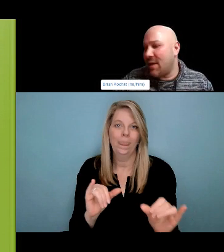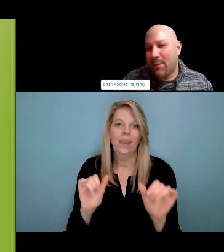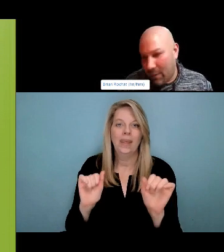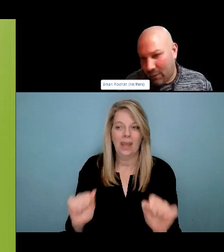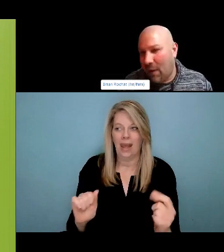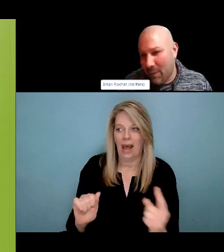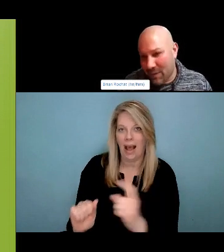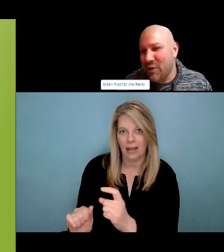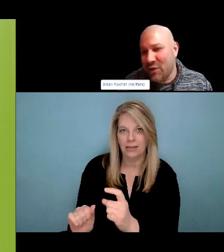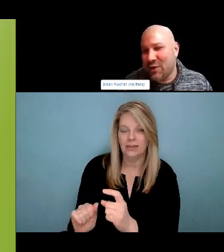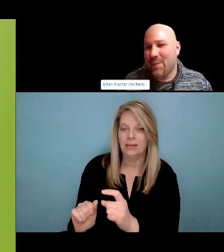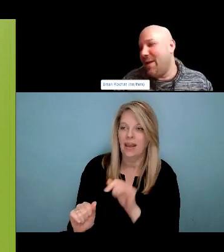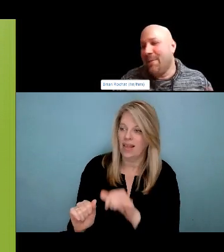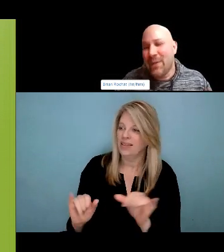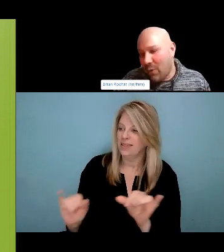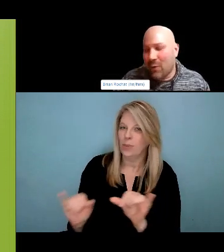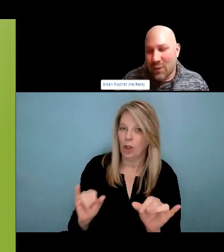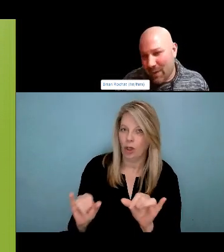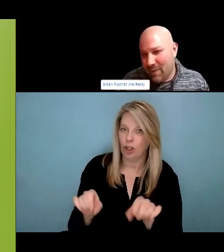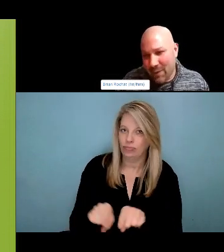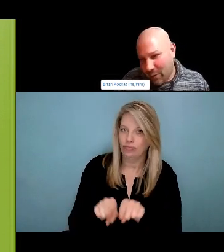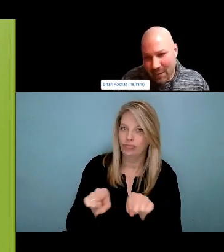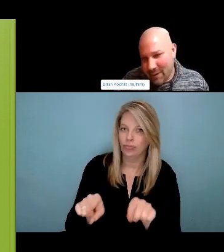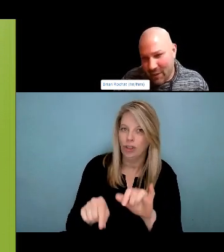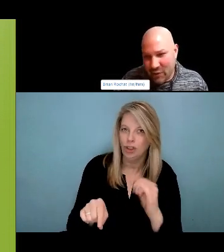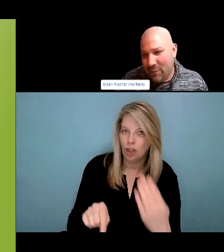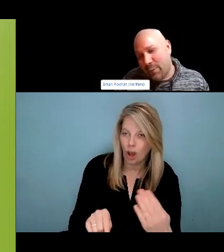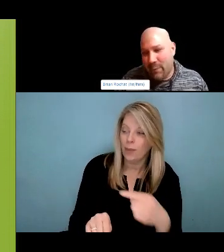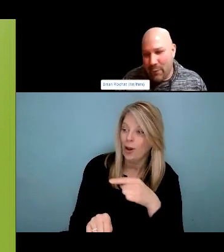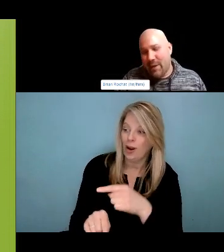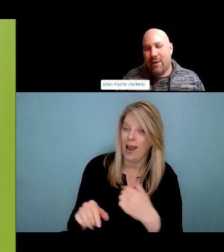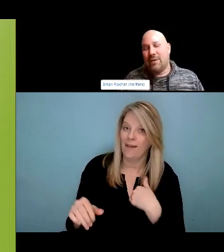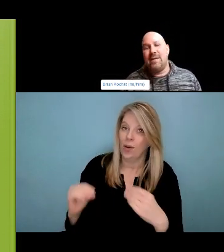huge. Like I've never heard of anyone doing this, which is a bad sign, right?